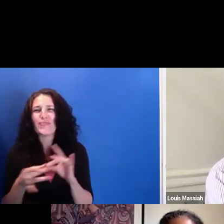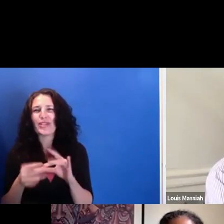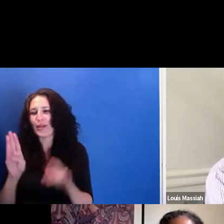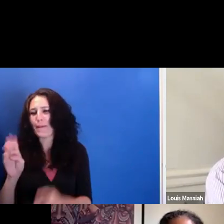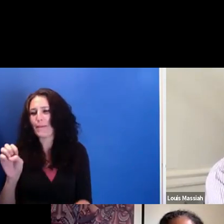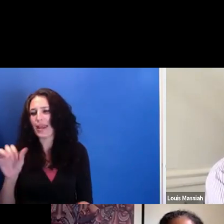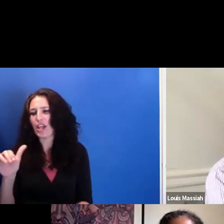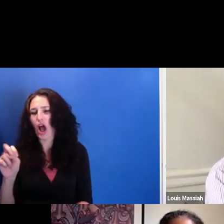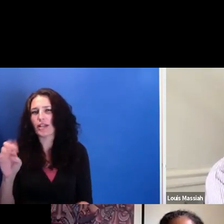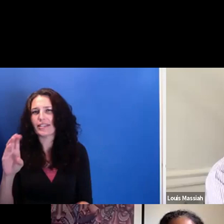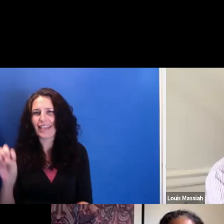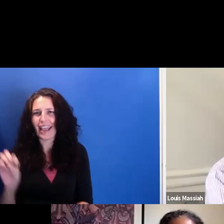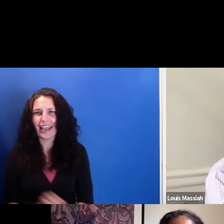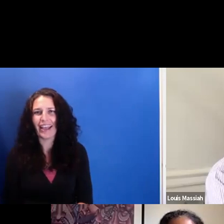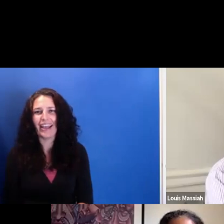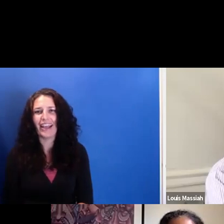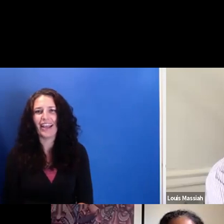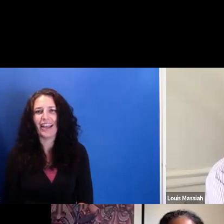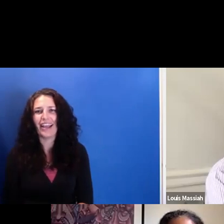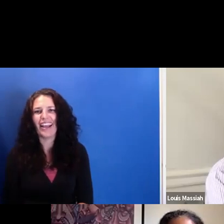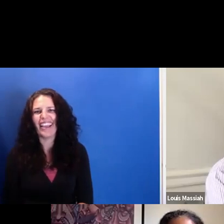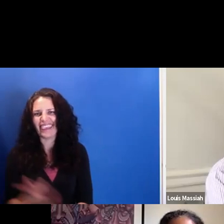And it's like, they were able to do that because of the size